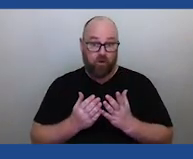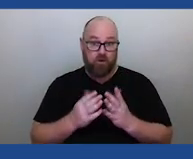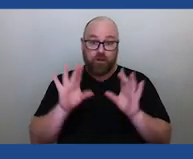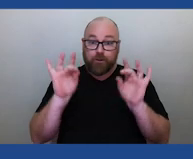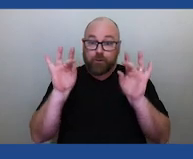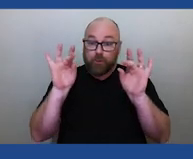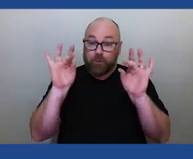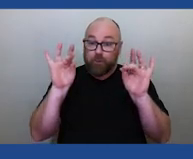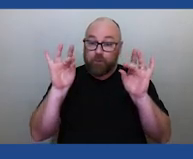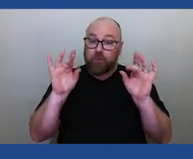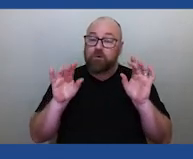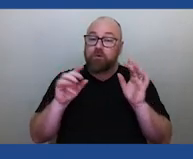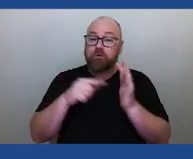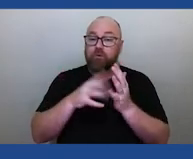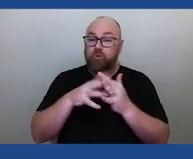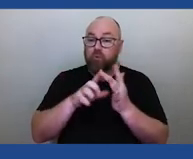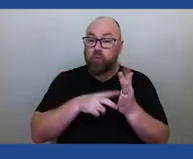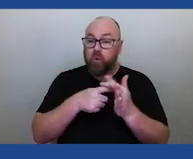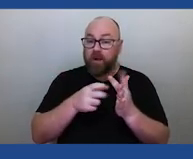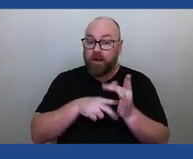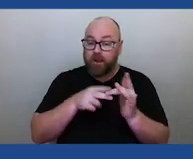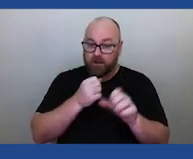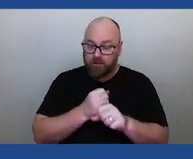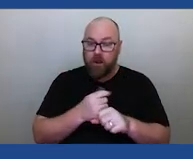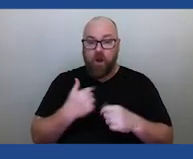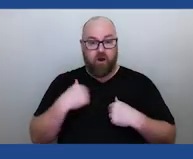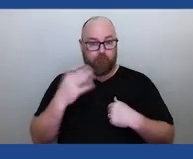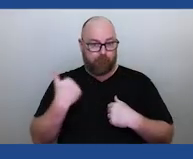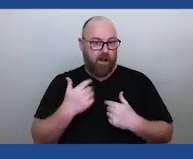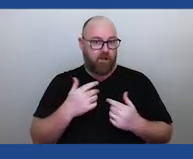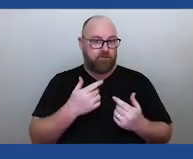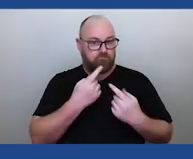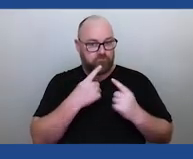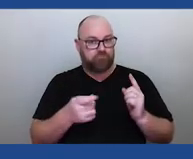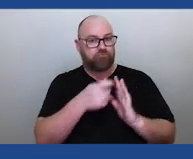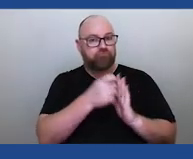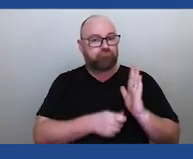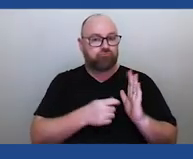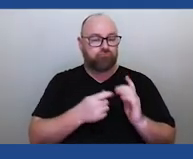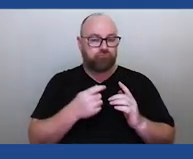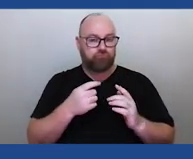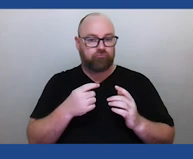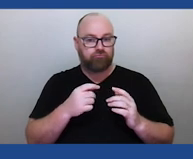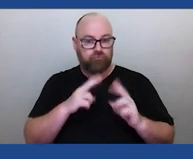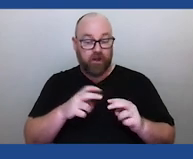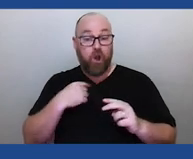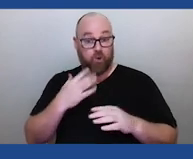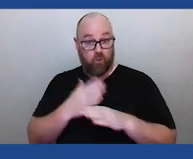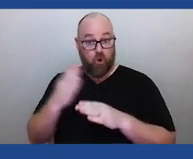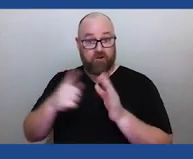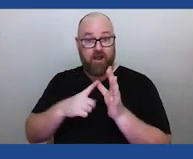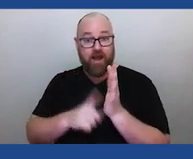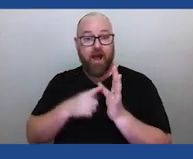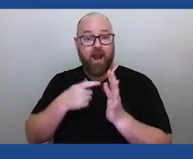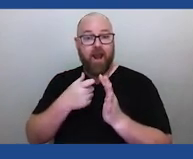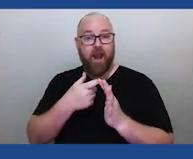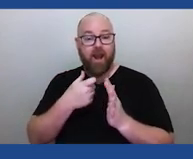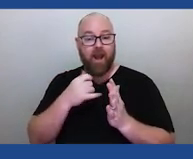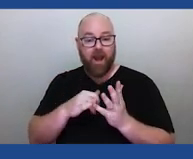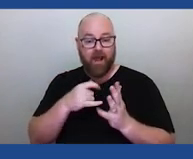I published a paper with with a colleague who works in Alaska with Northern (Dena'ina) and Inuit communities,